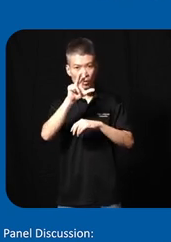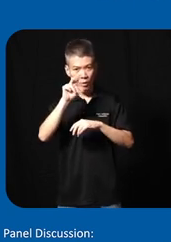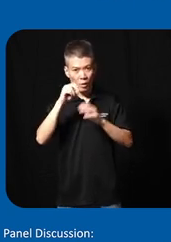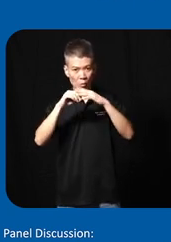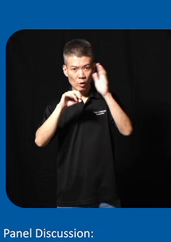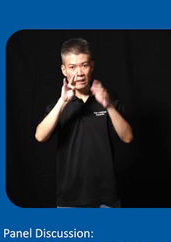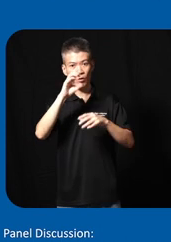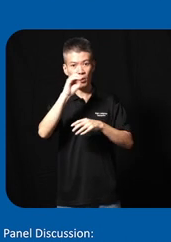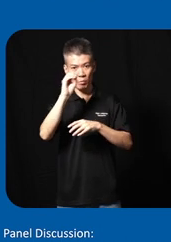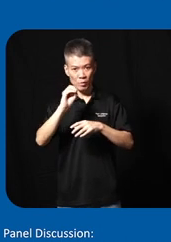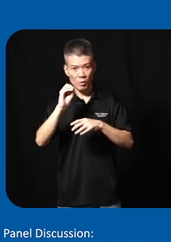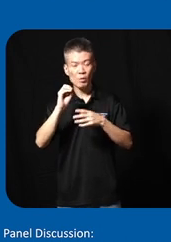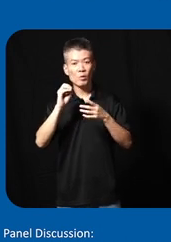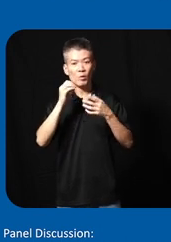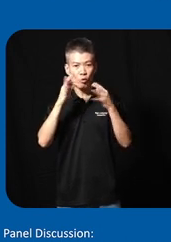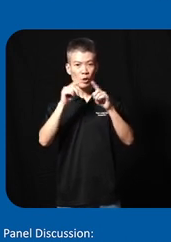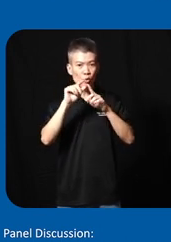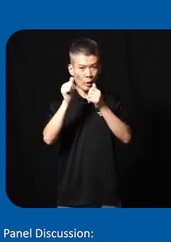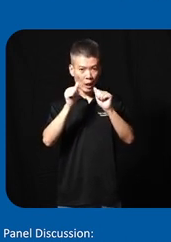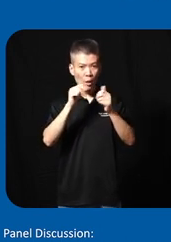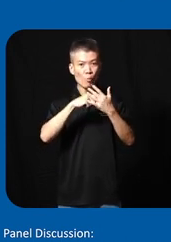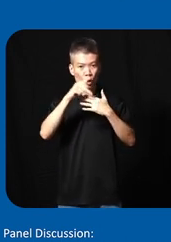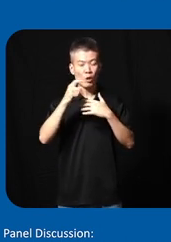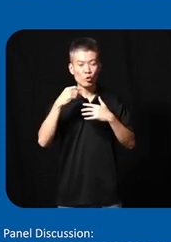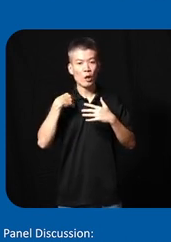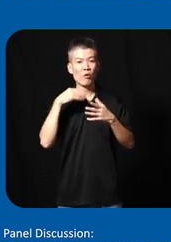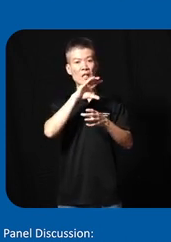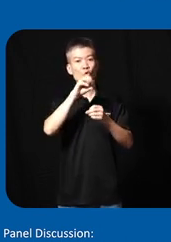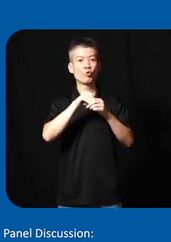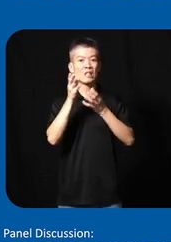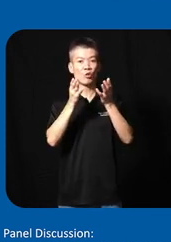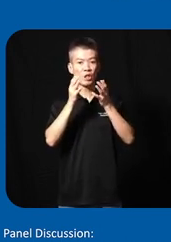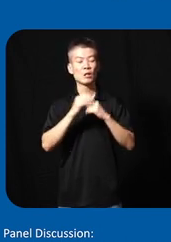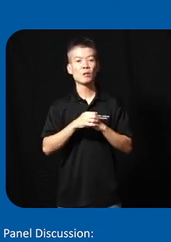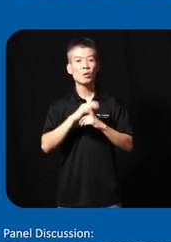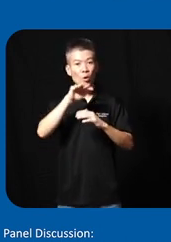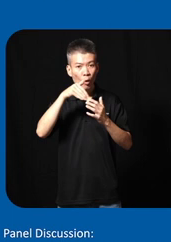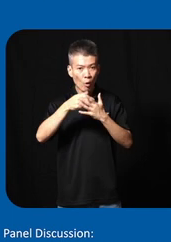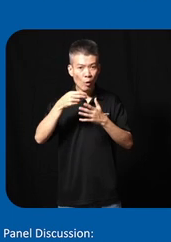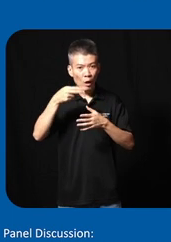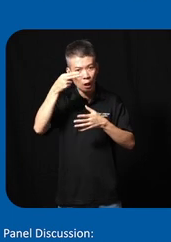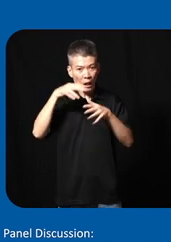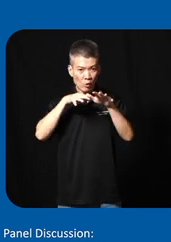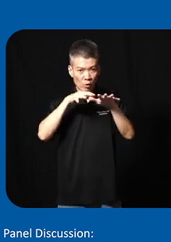than 70% of the free to a programs should have uh inclusive services and all high traffic government